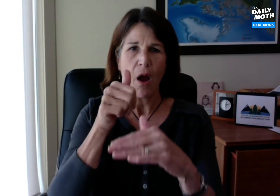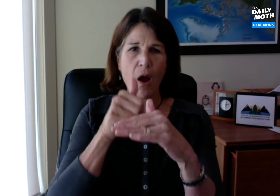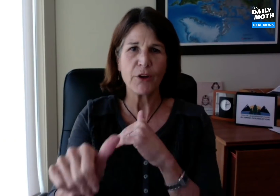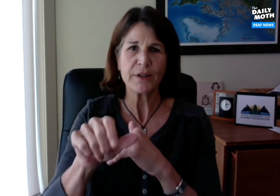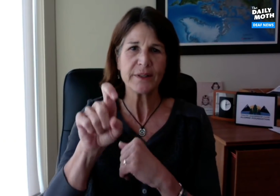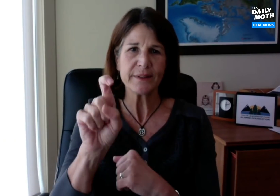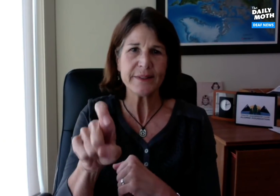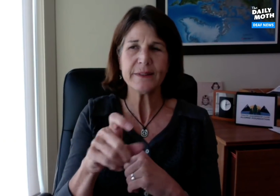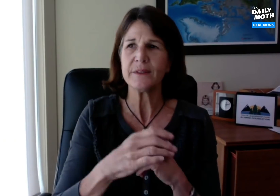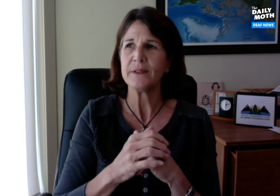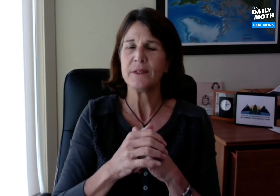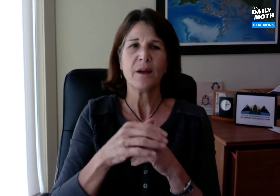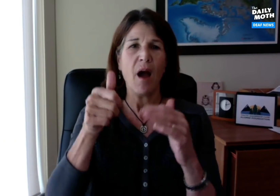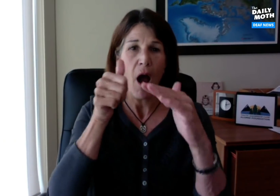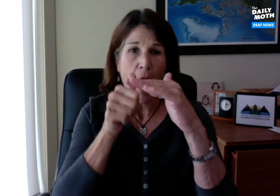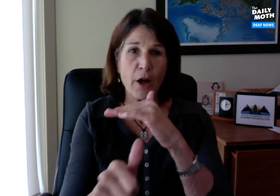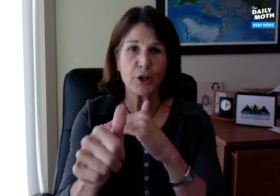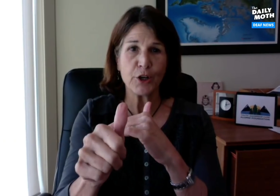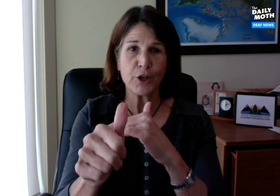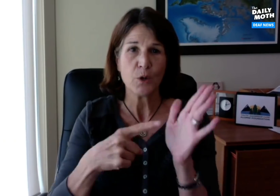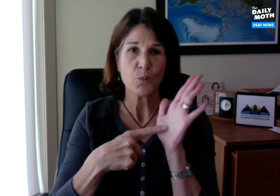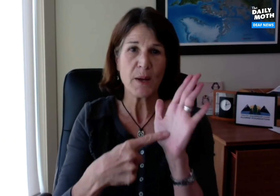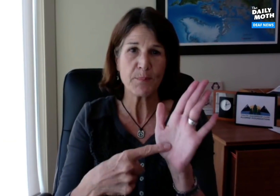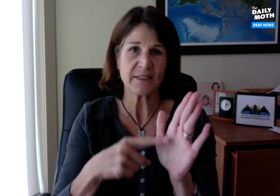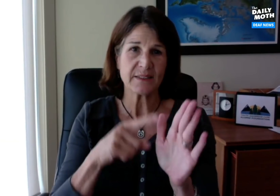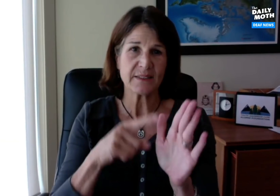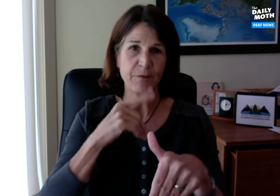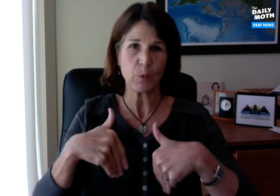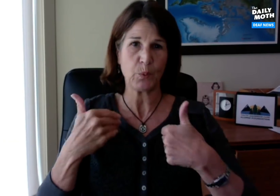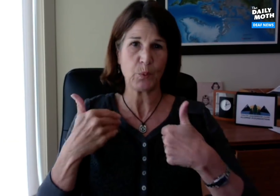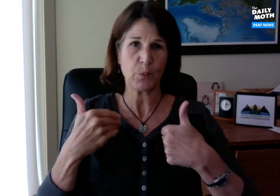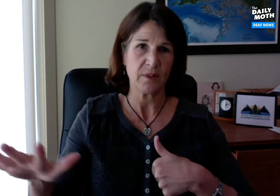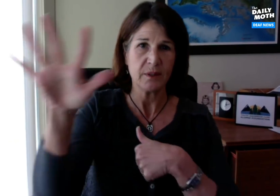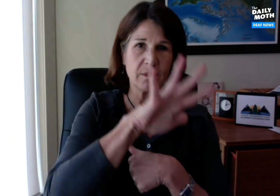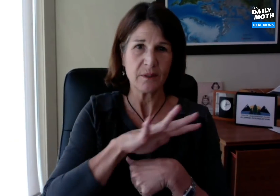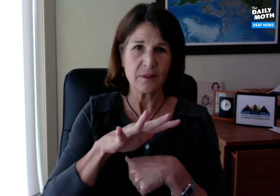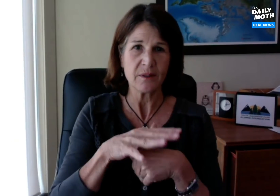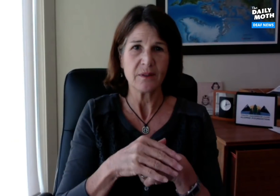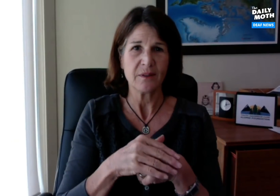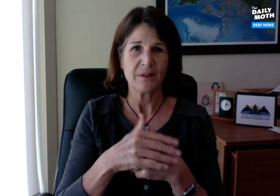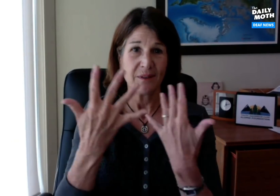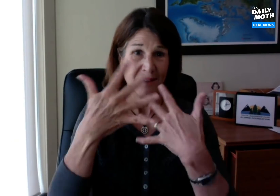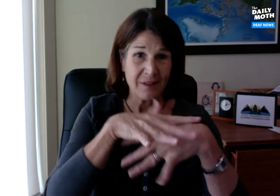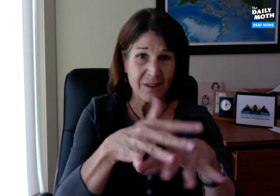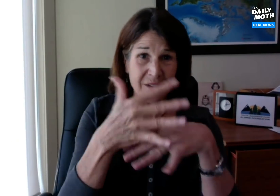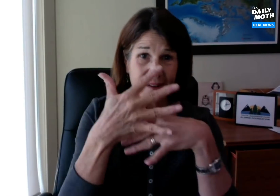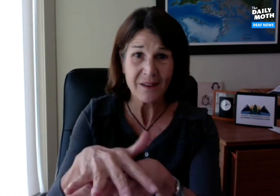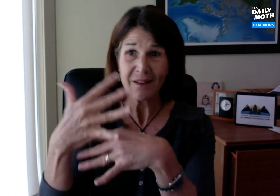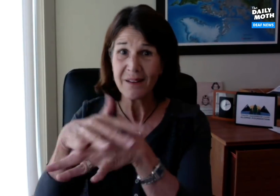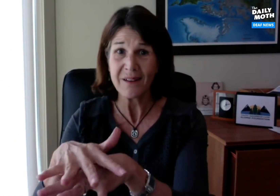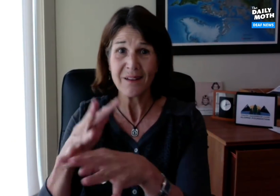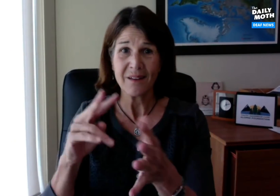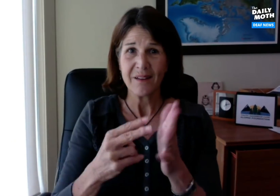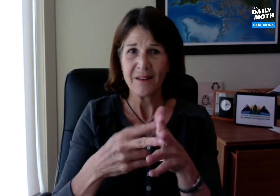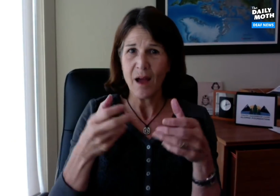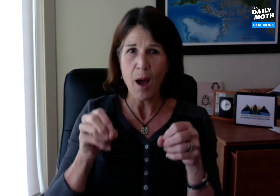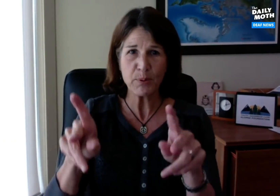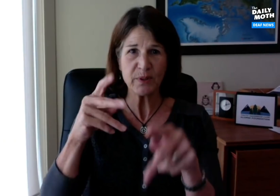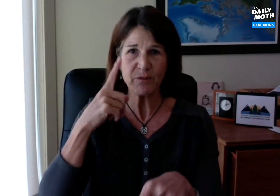those in need, for the underrepresented youth across the country. Those who are in mainstream programs have limited